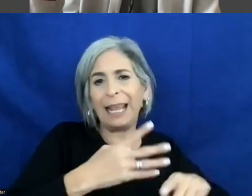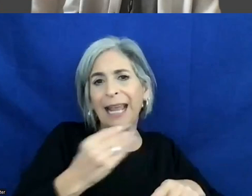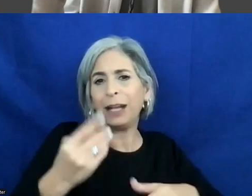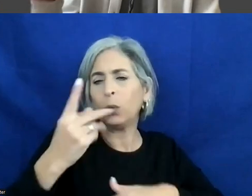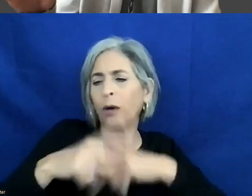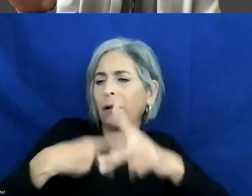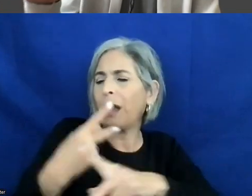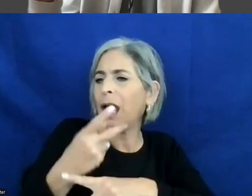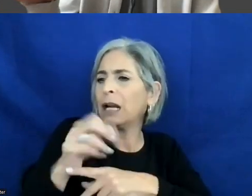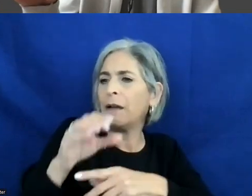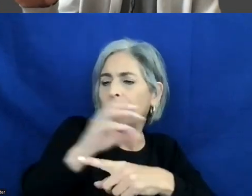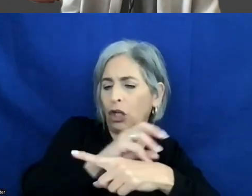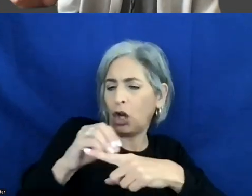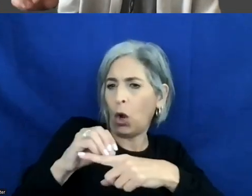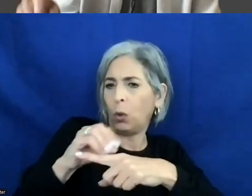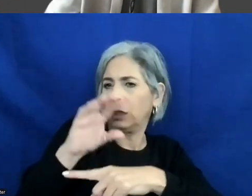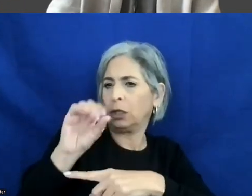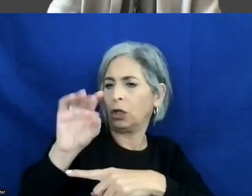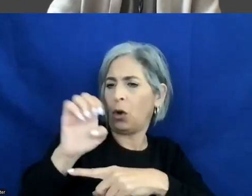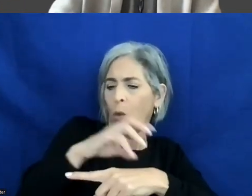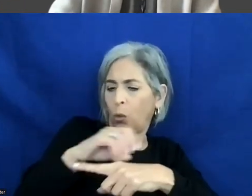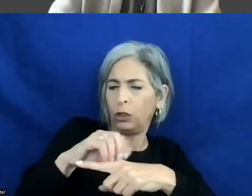type of code that you can implement to fix those. >>